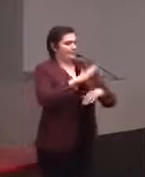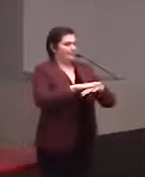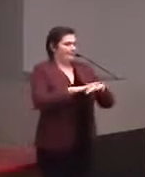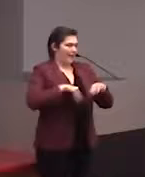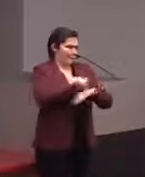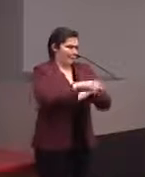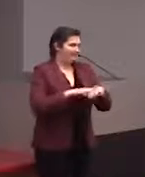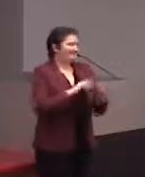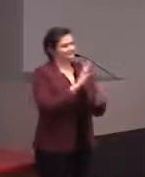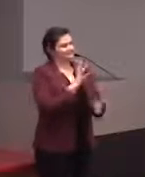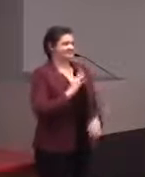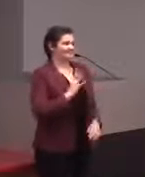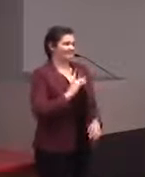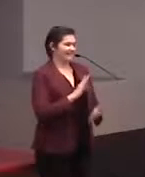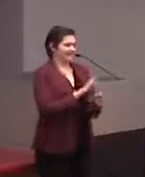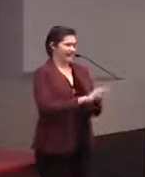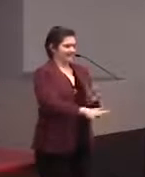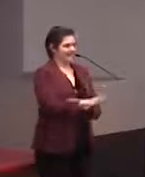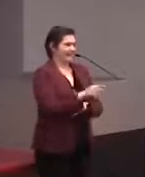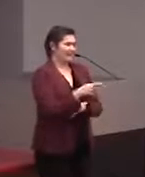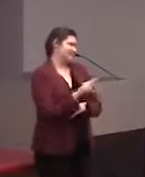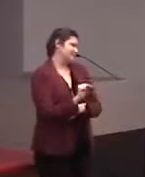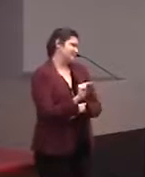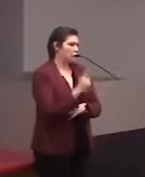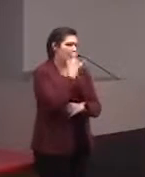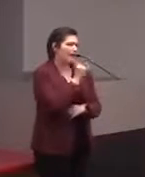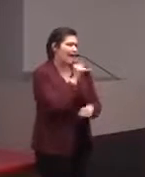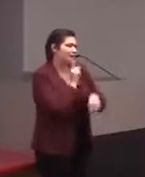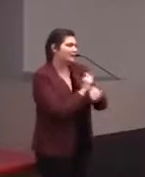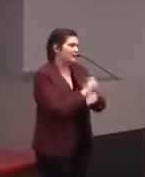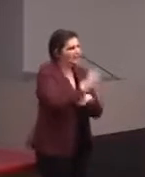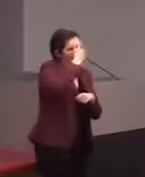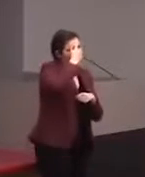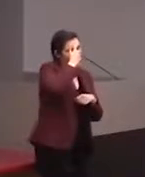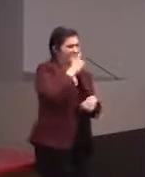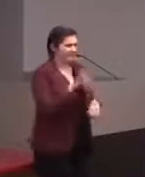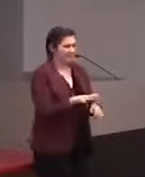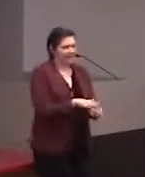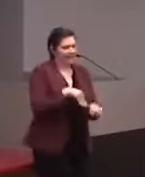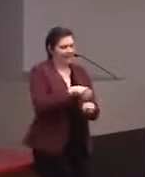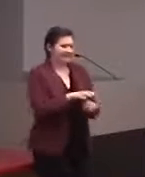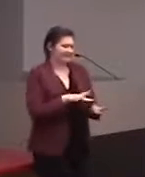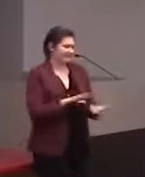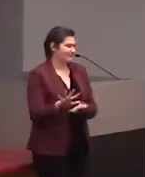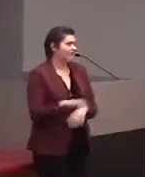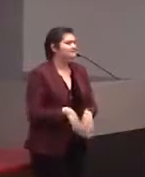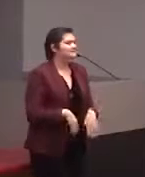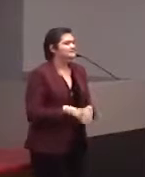to make it look like a brain and look cool and make people like, "Oh my God, it's a brain, "we're gonna go touch it."